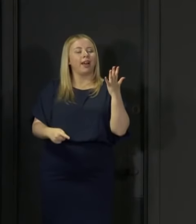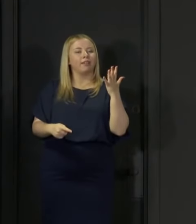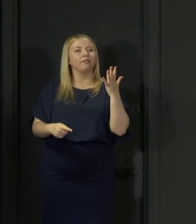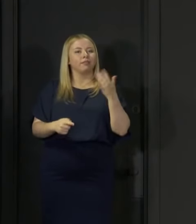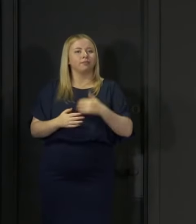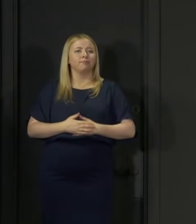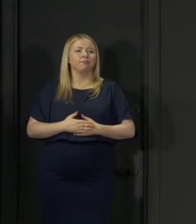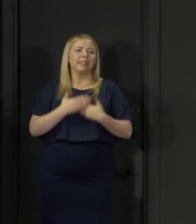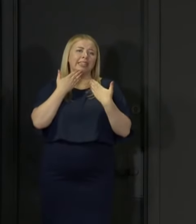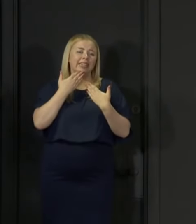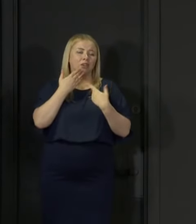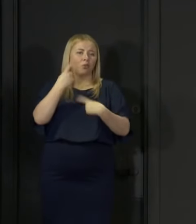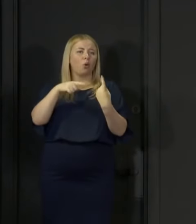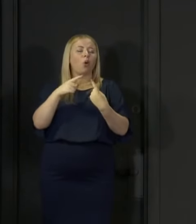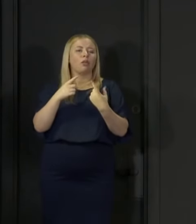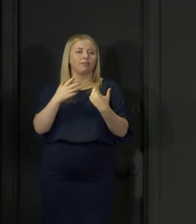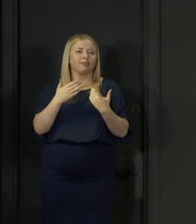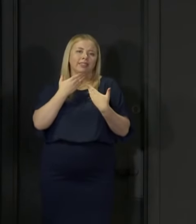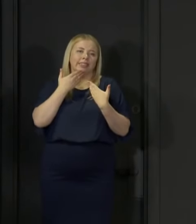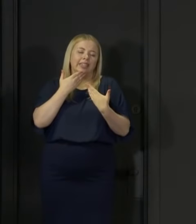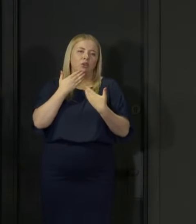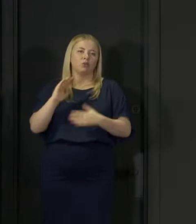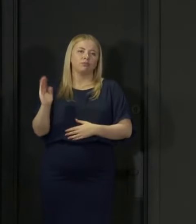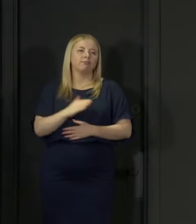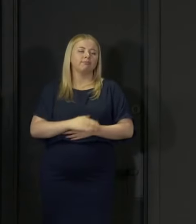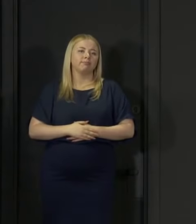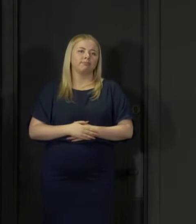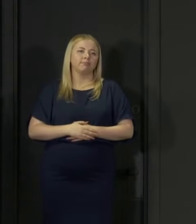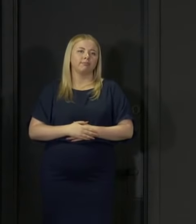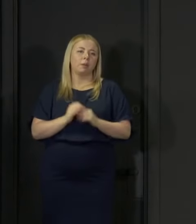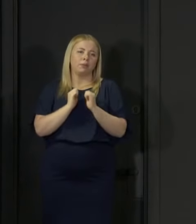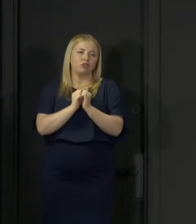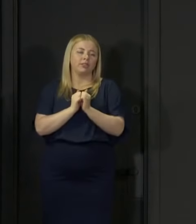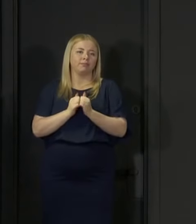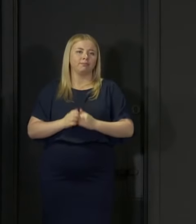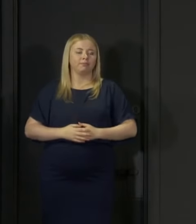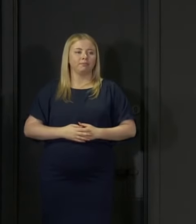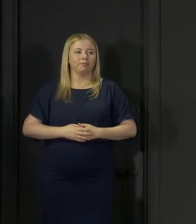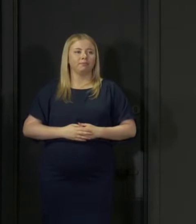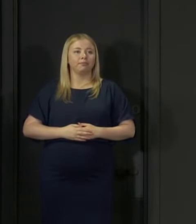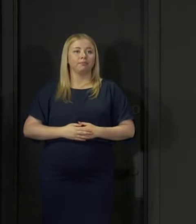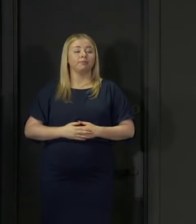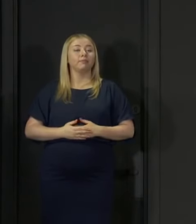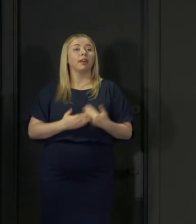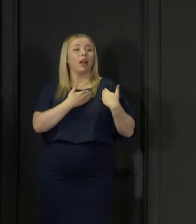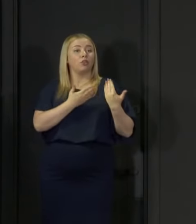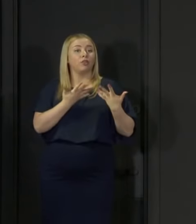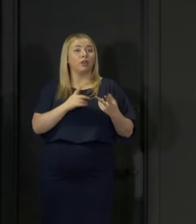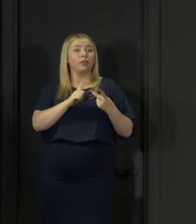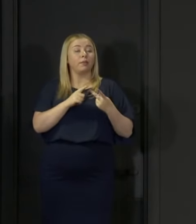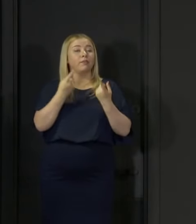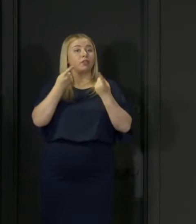So my thanks to everyone who is doing so. It is hugely appreciated. I'll hand over now to the Deputy First Minister. He'll say a